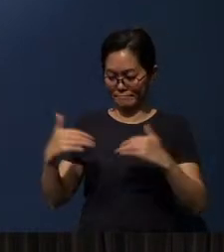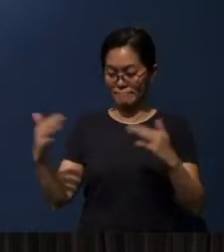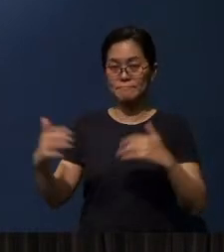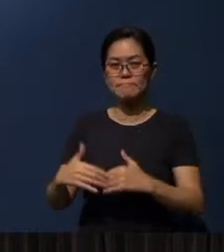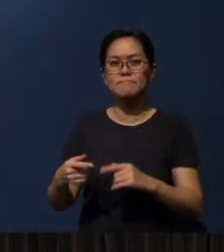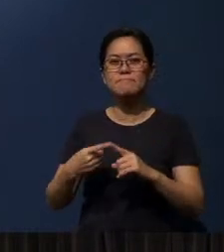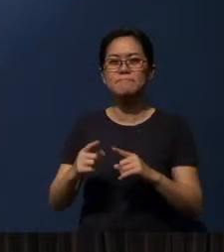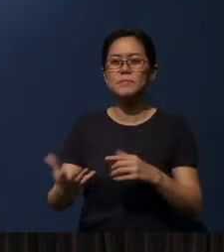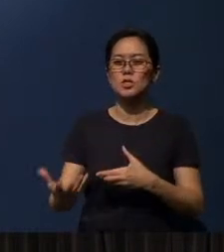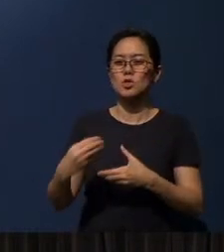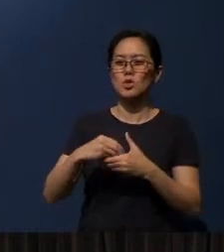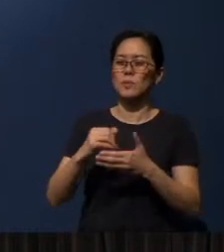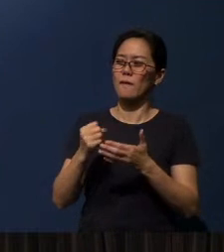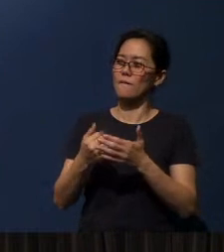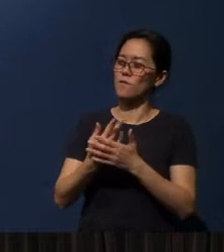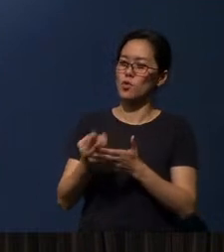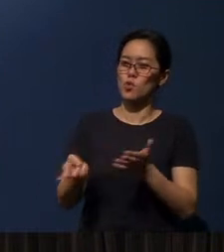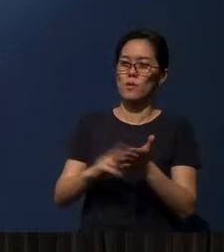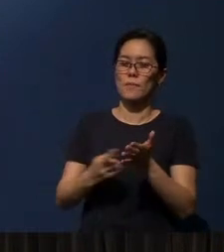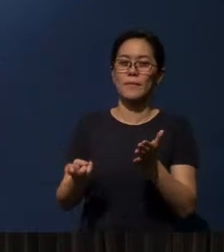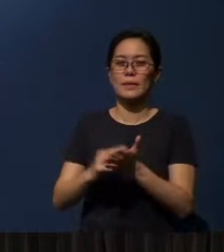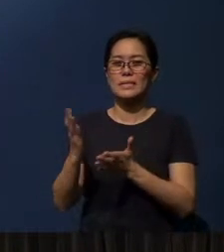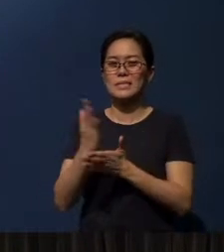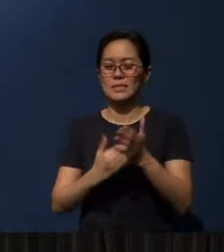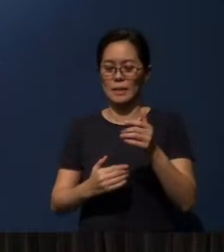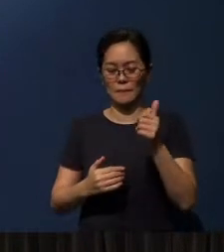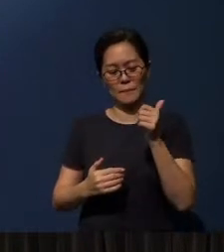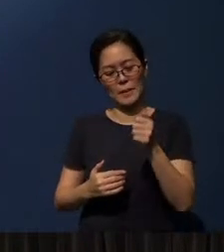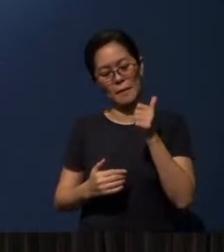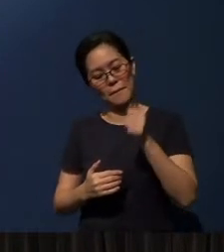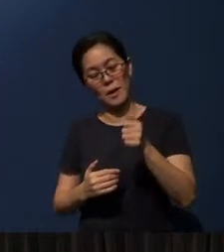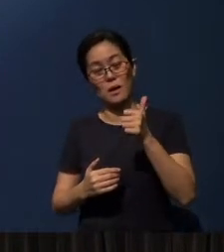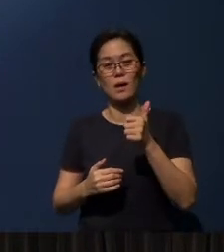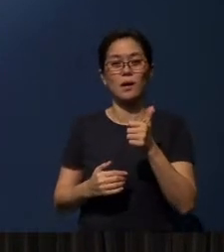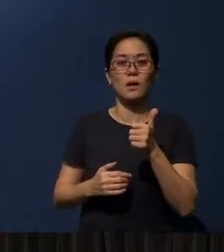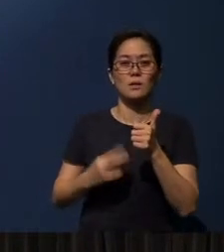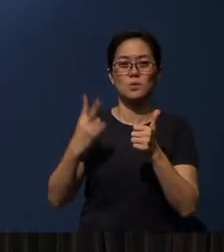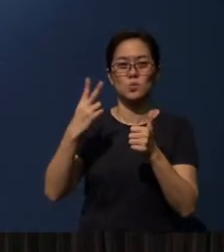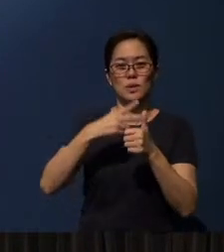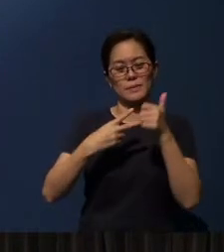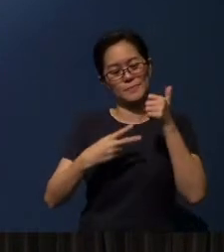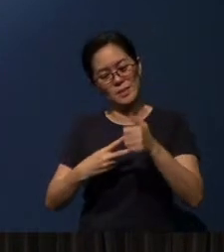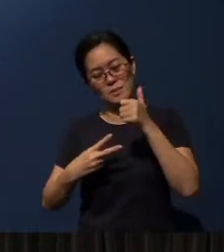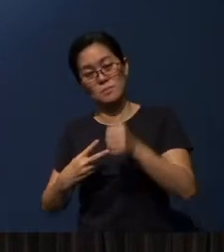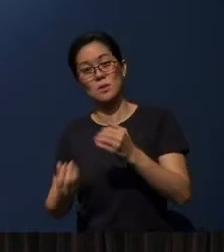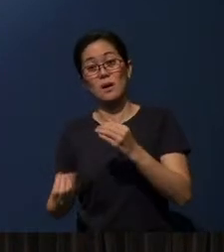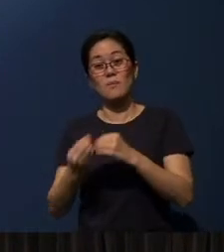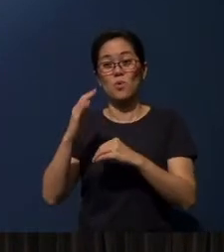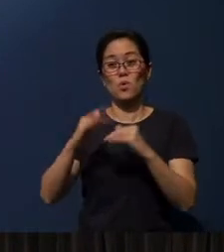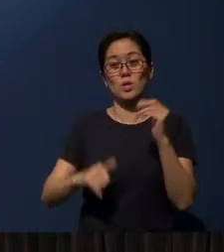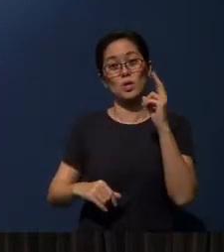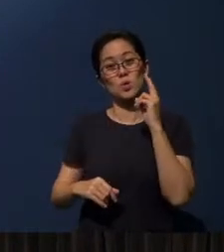But including some repetition - some of you accidentally tap / press the button two times. We got more than two times of your names.